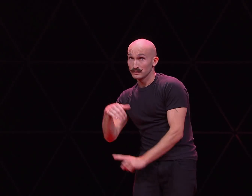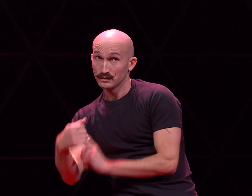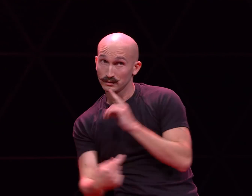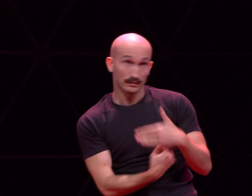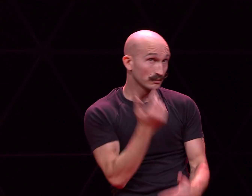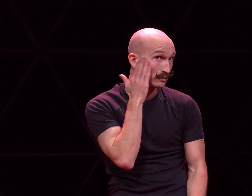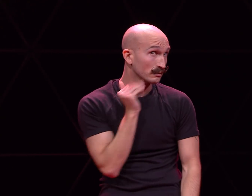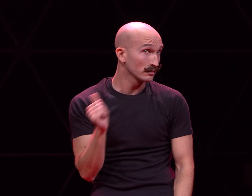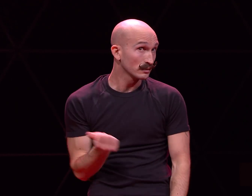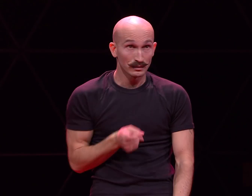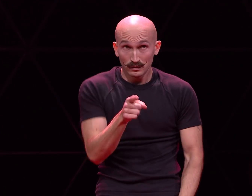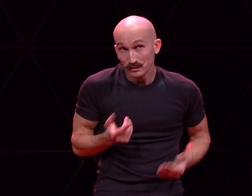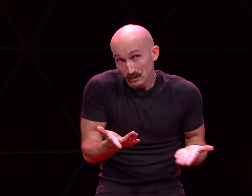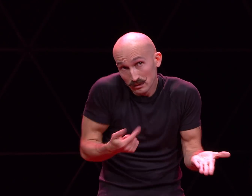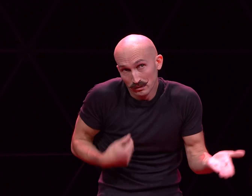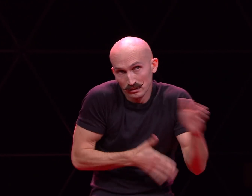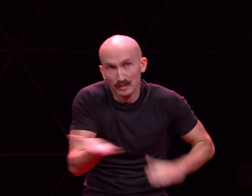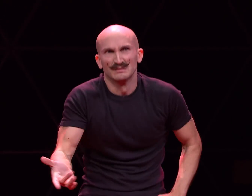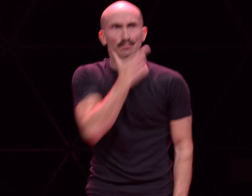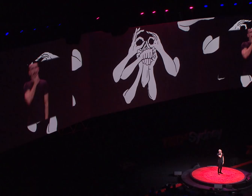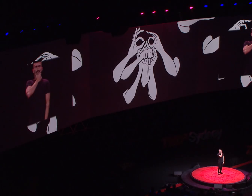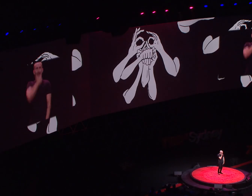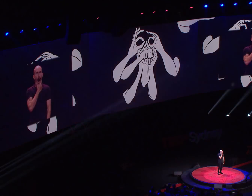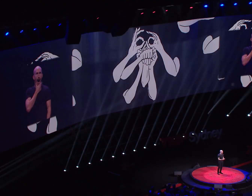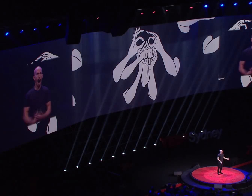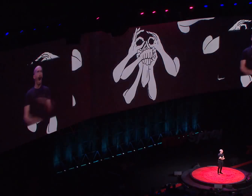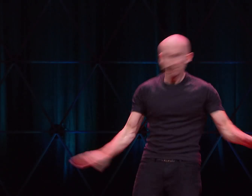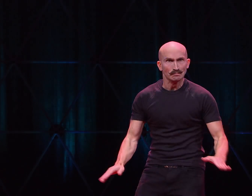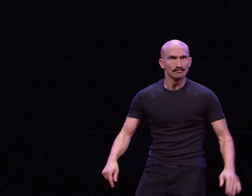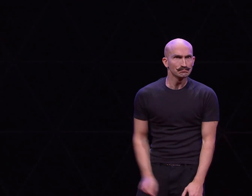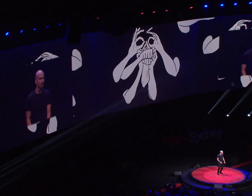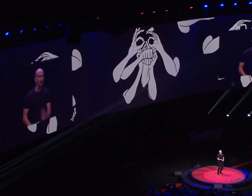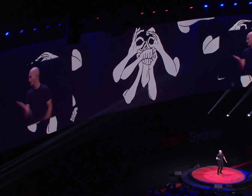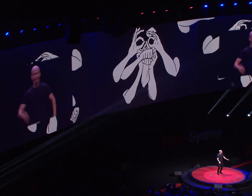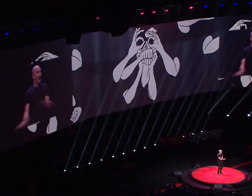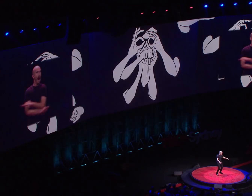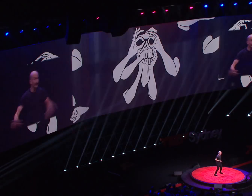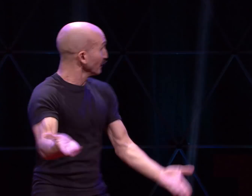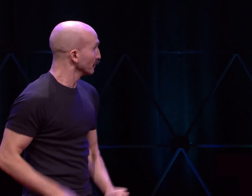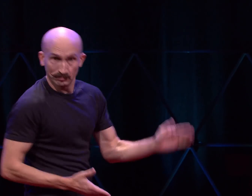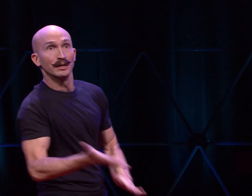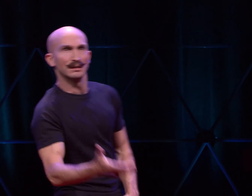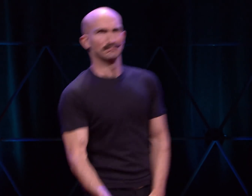Easy come, easy go, will you let me go? Bismillah! No! We will not let you go Let him go!